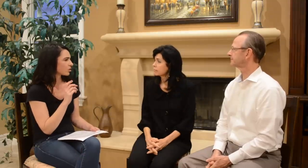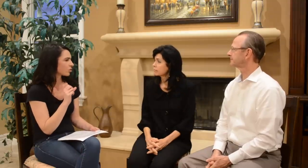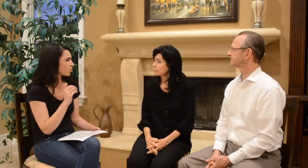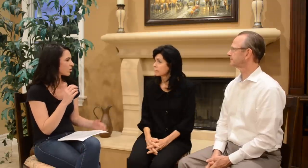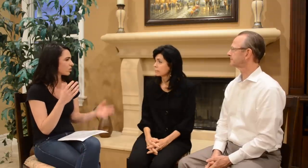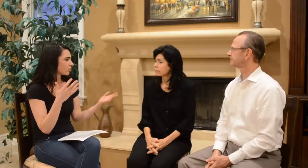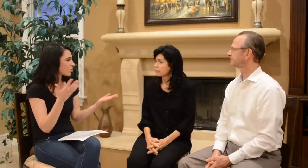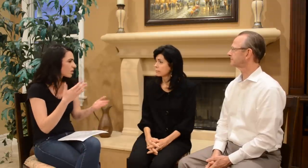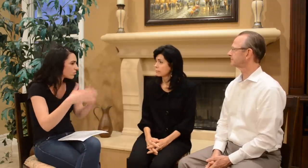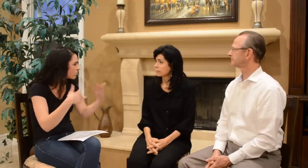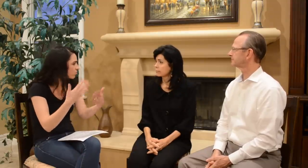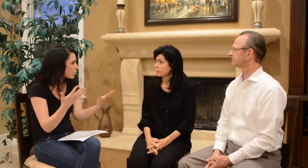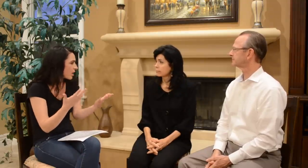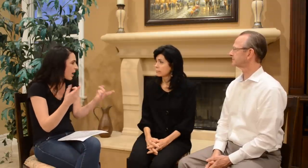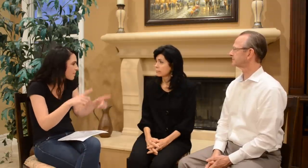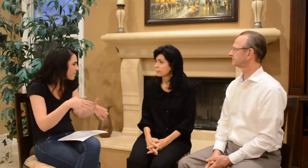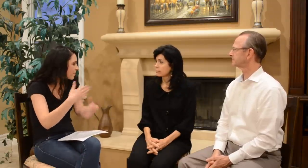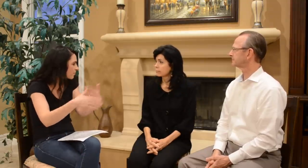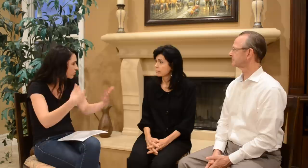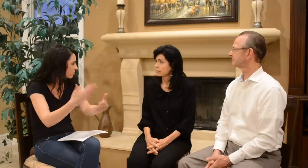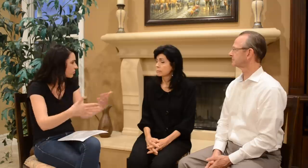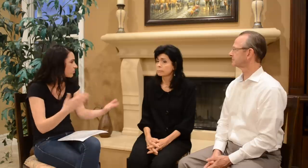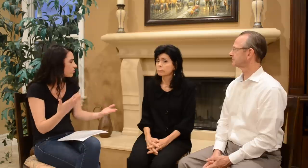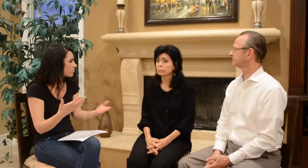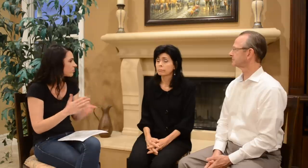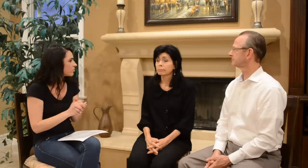Ok… so… what happened after that?